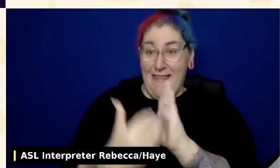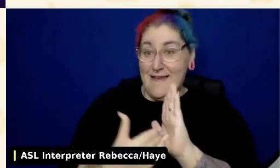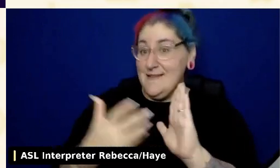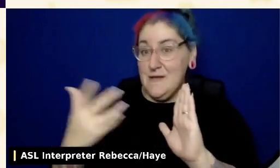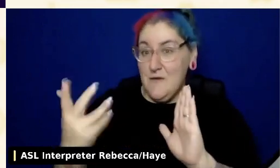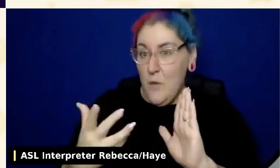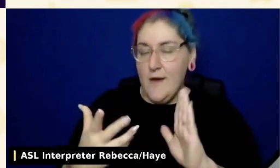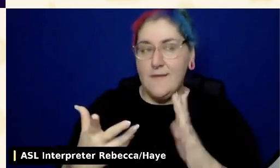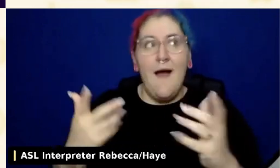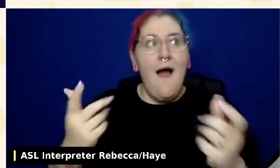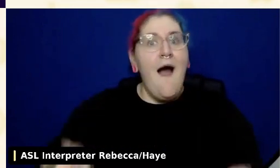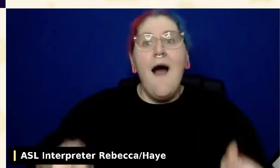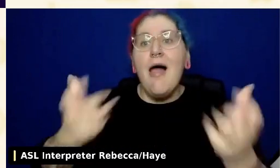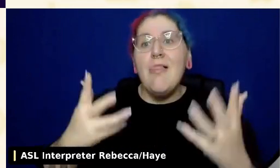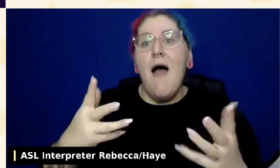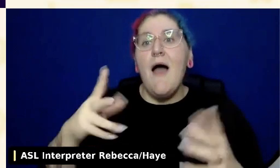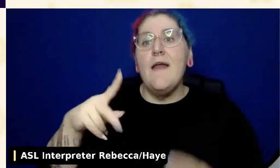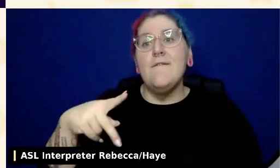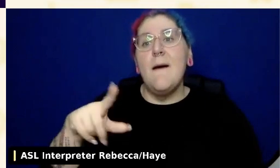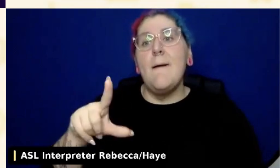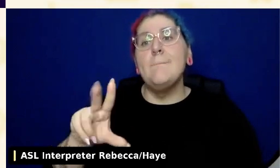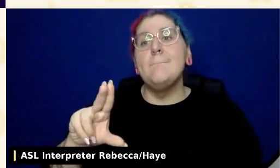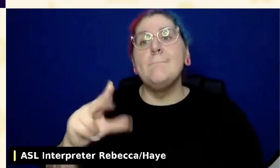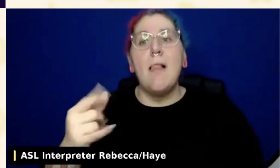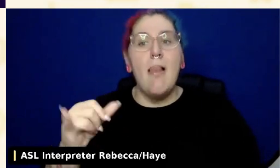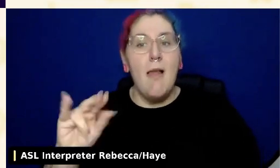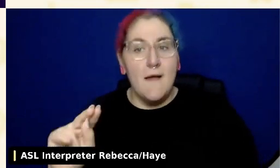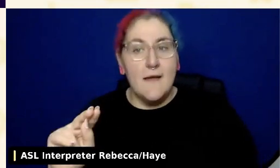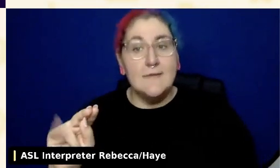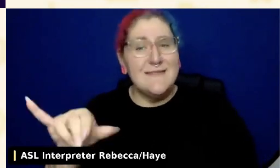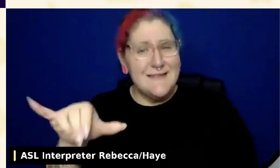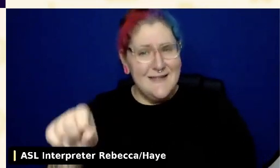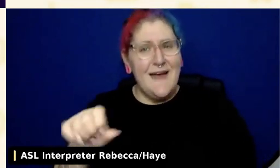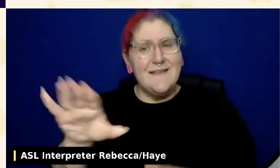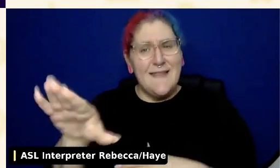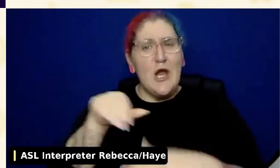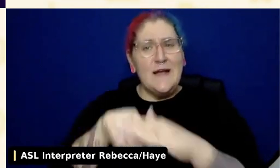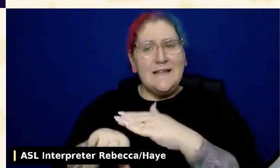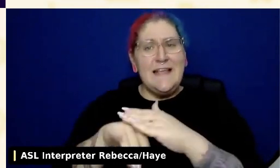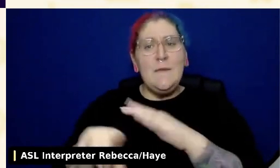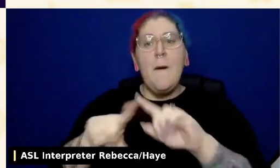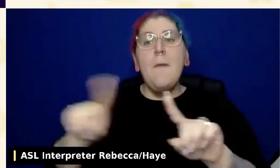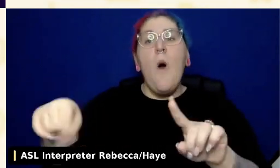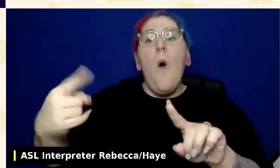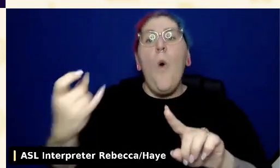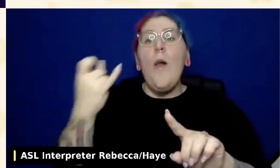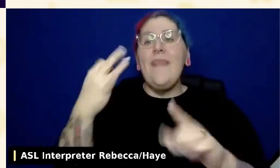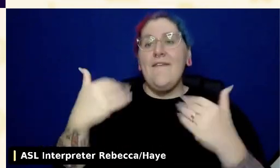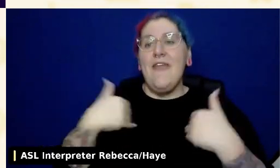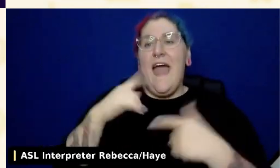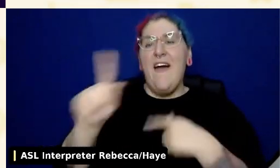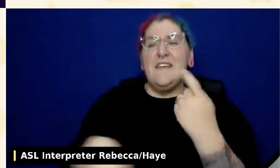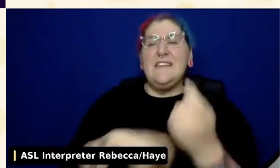that are accessible but only with specific configurations or settings enabled in that plugin.